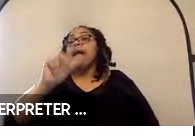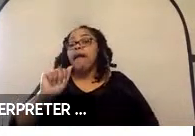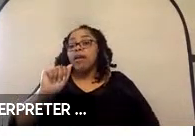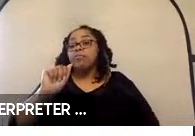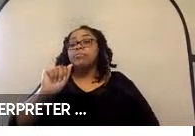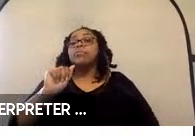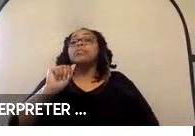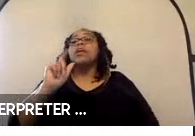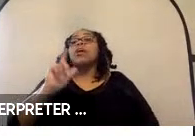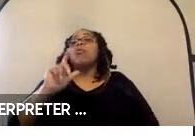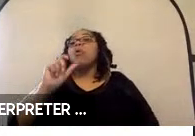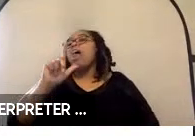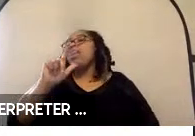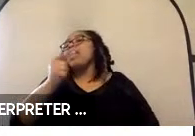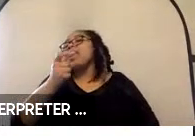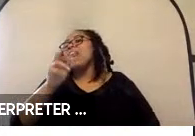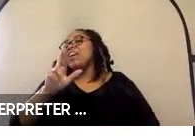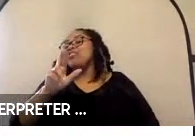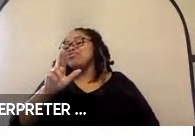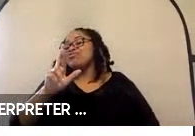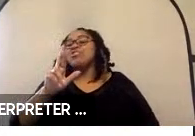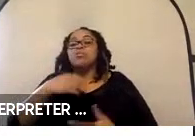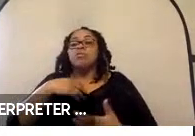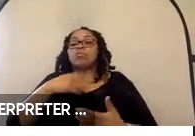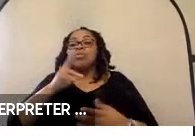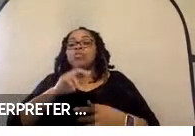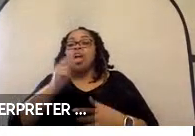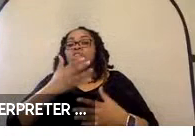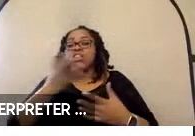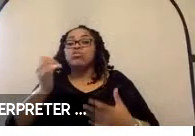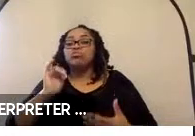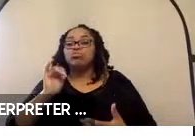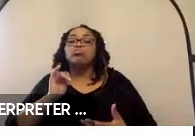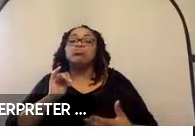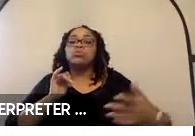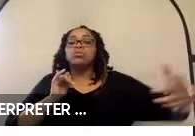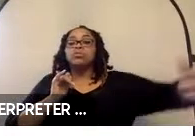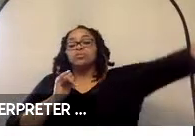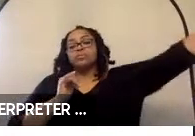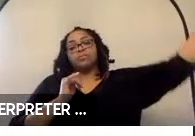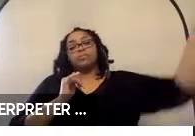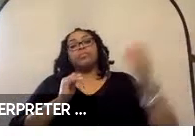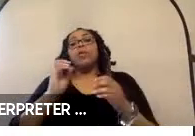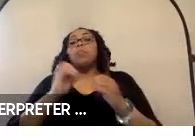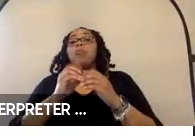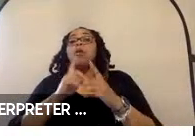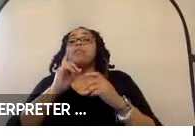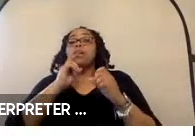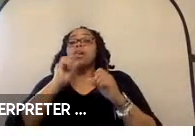system but we are working on other algorithms that are more of your image processing, human